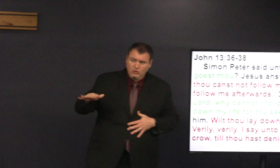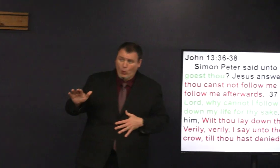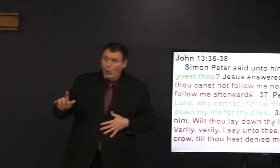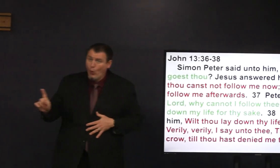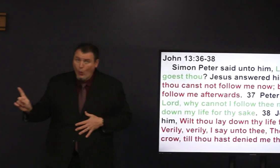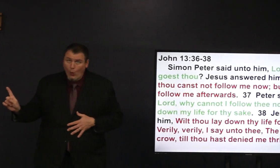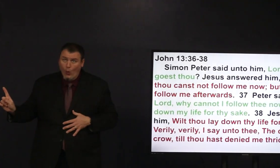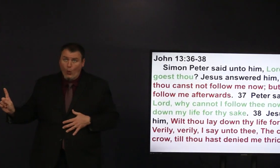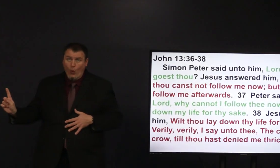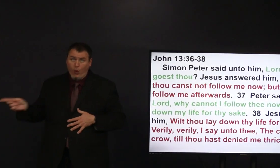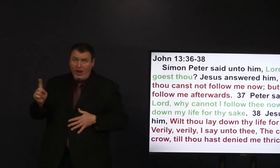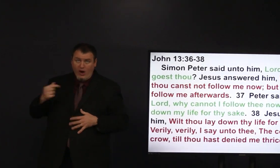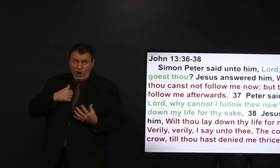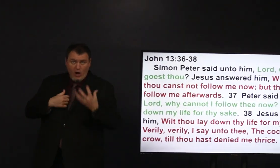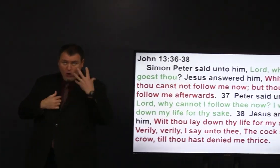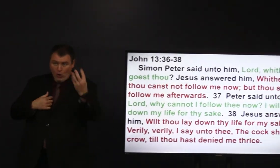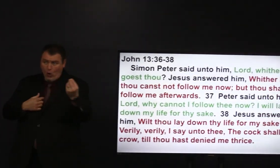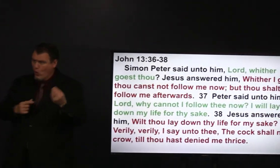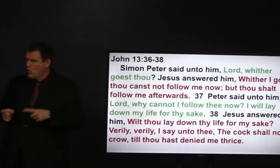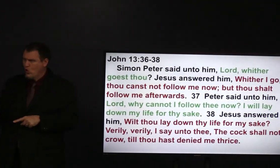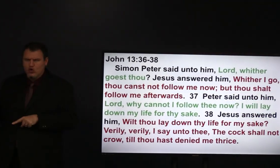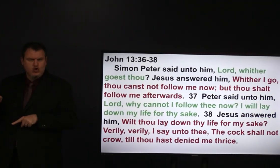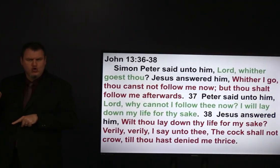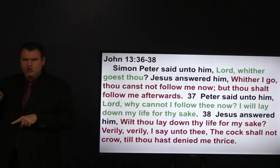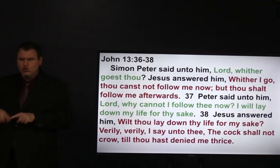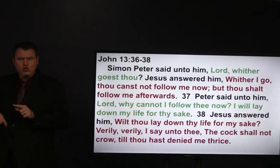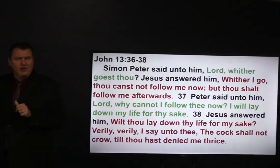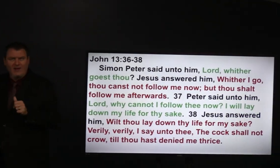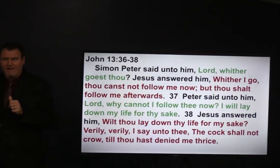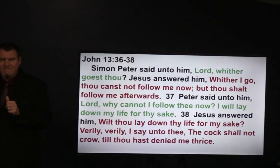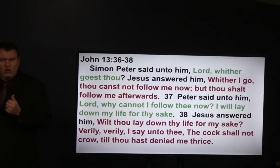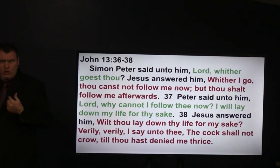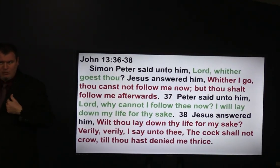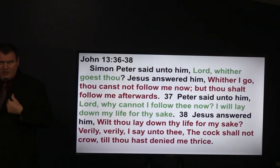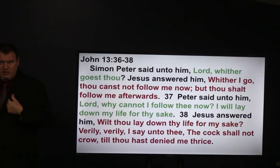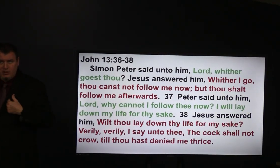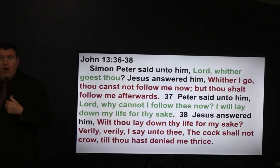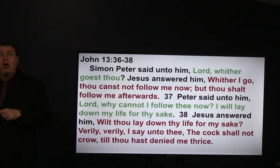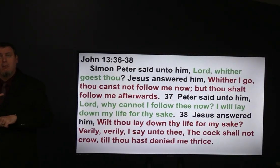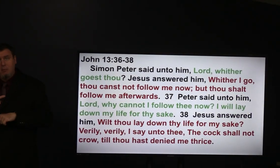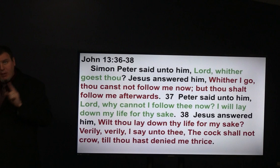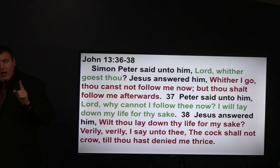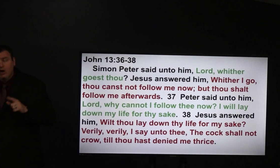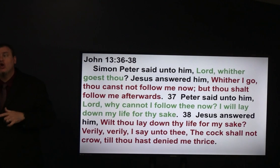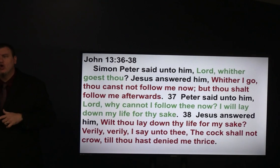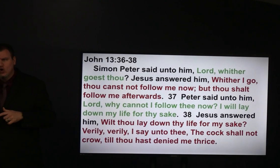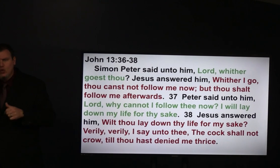and Jesus answered him whether I go thou can't not follow me now